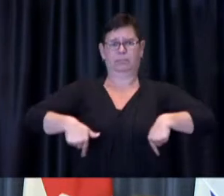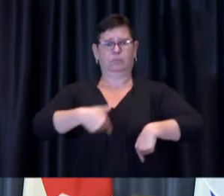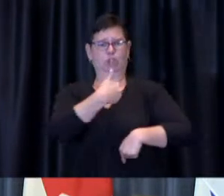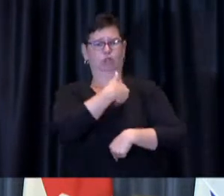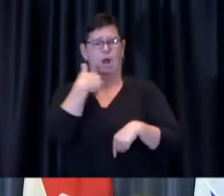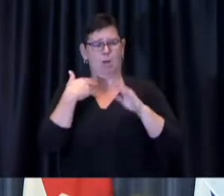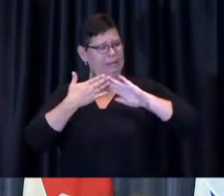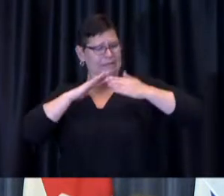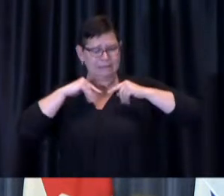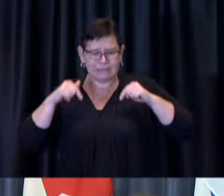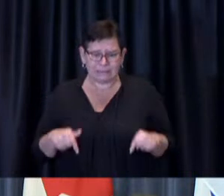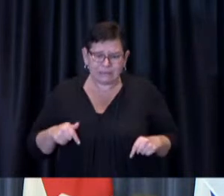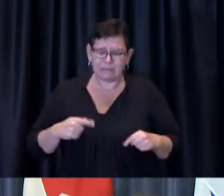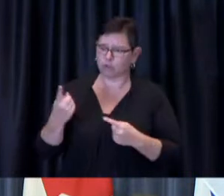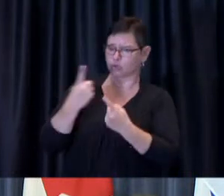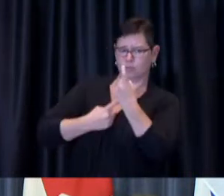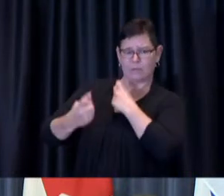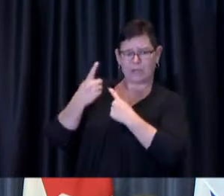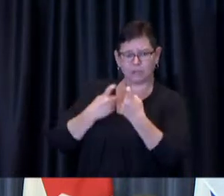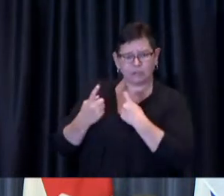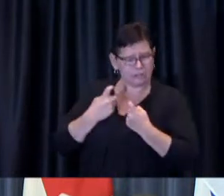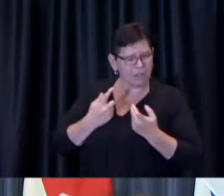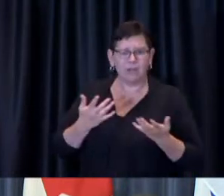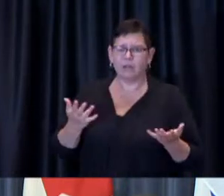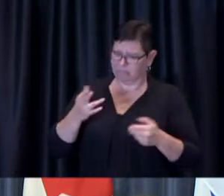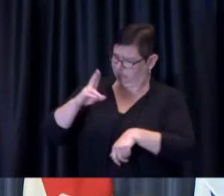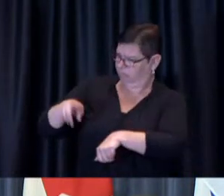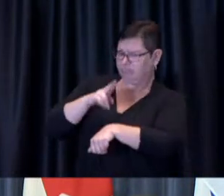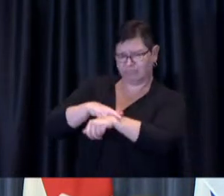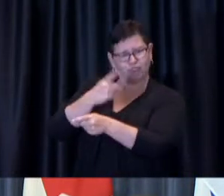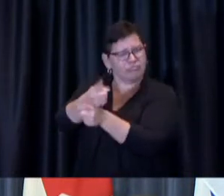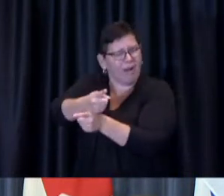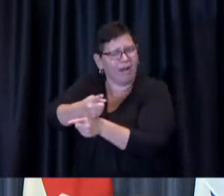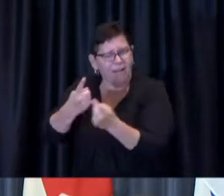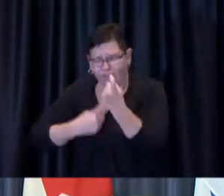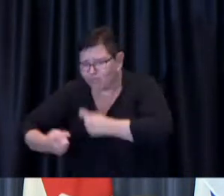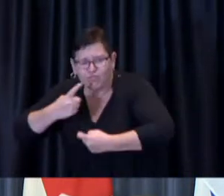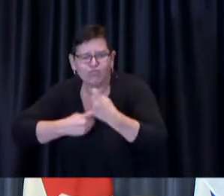us as well you should again but you were an indispensable channel for us to get information